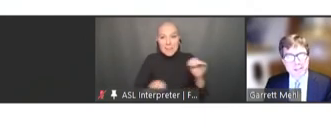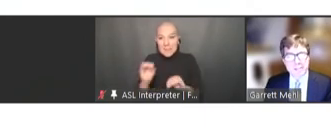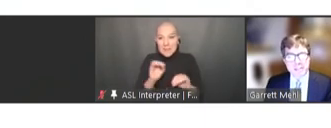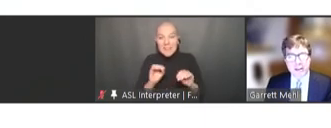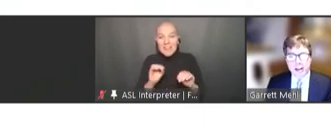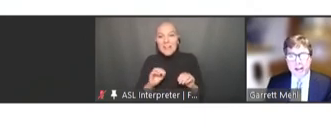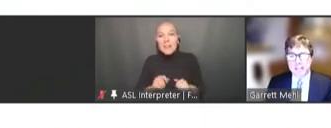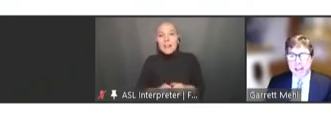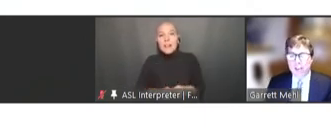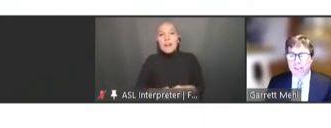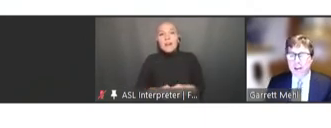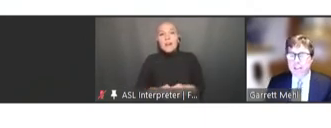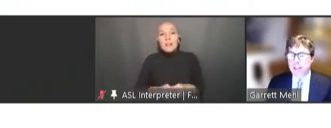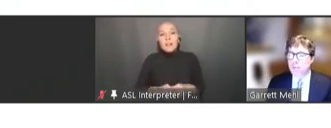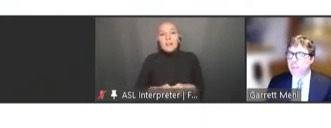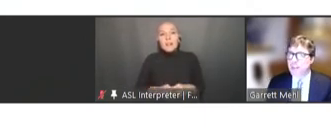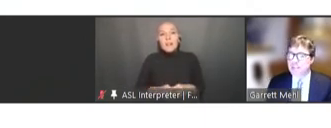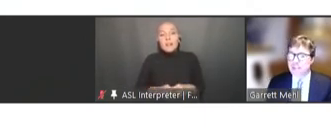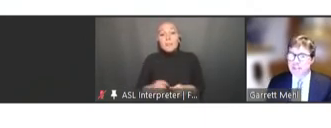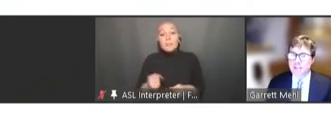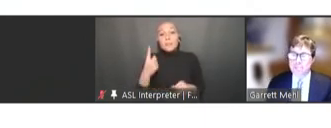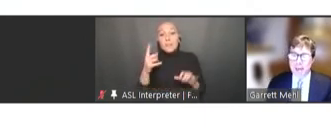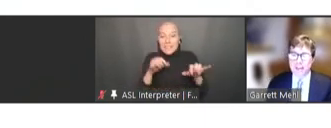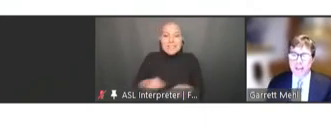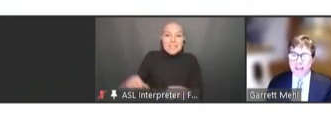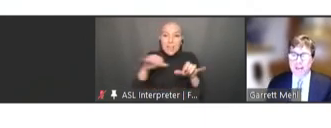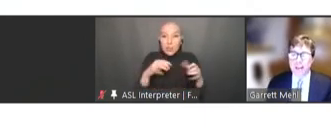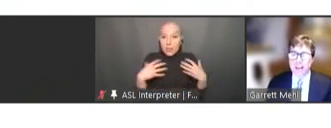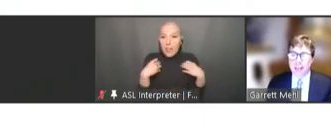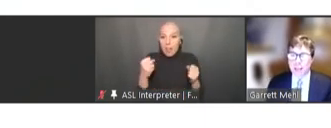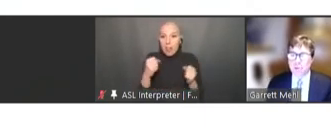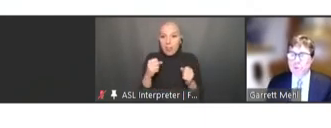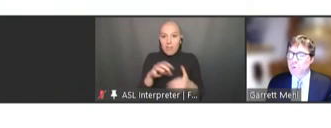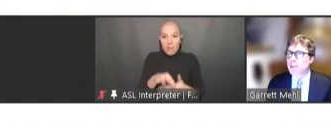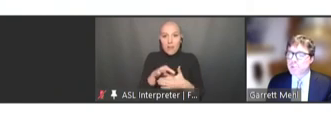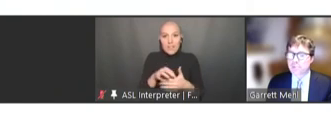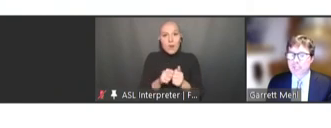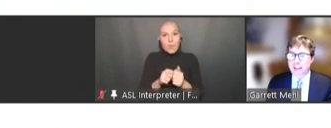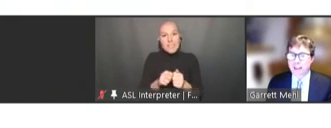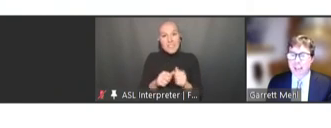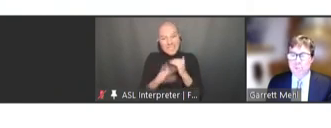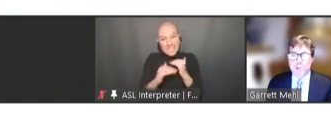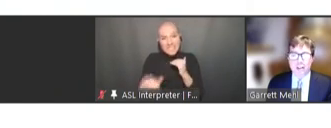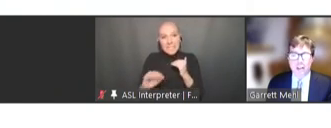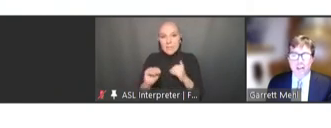Standardized health content with consistent meta data enables reuse of data captured in clinical